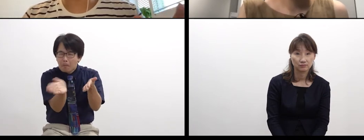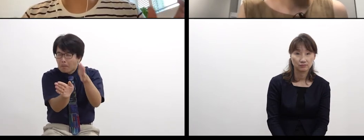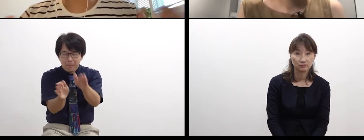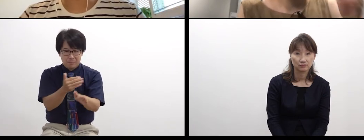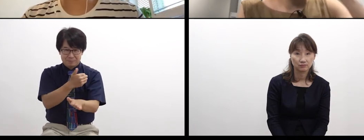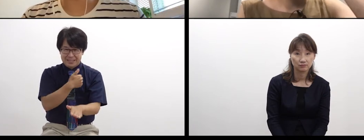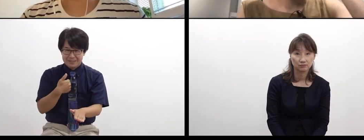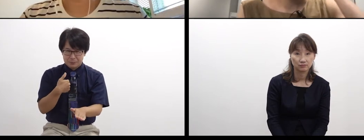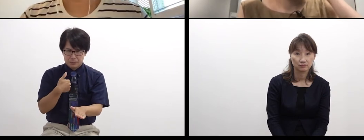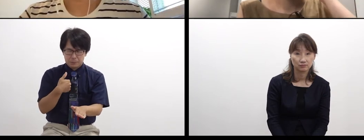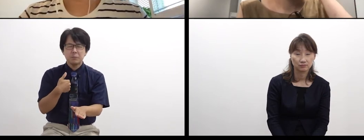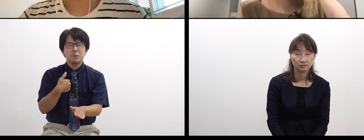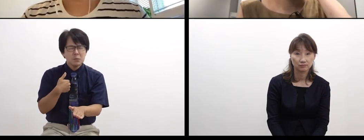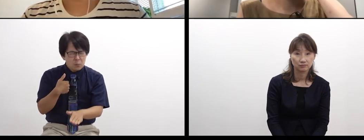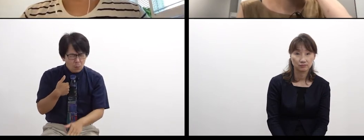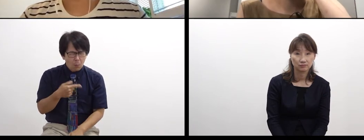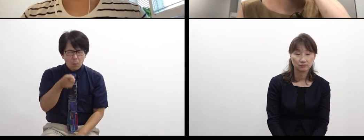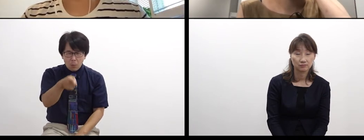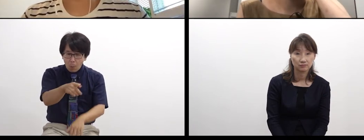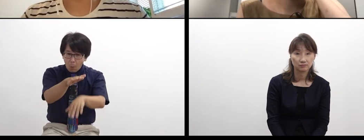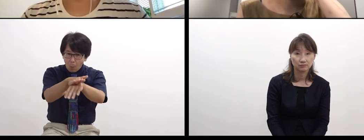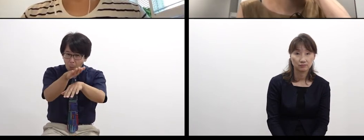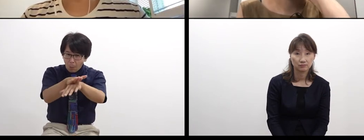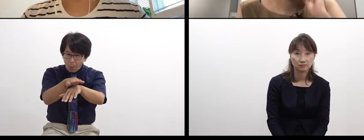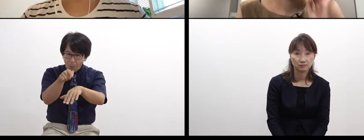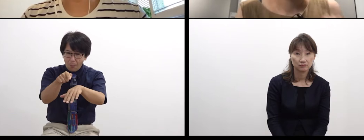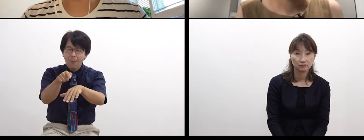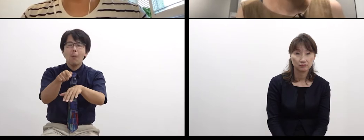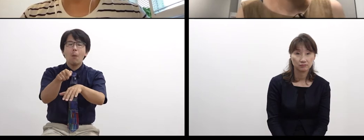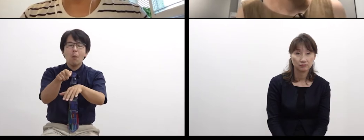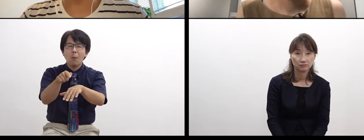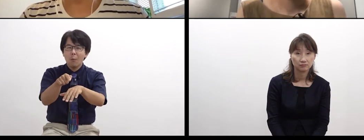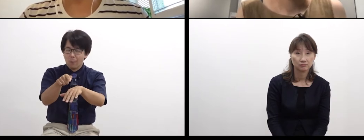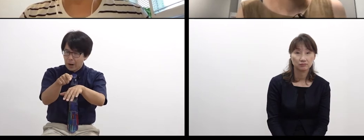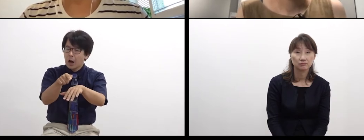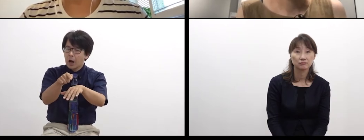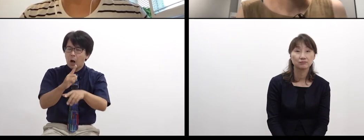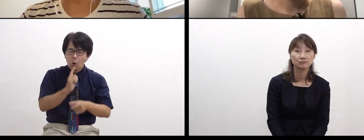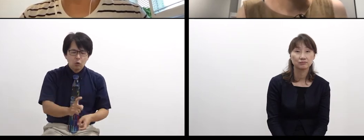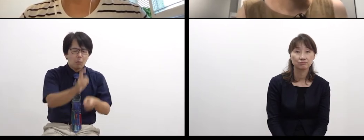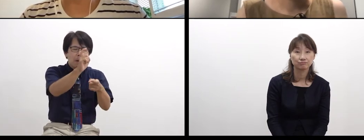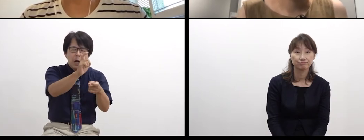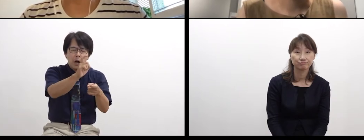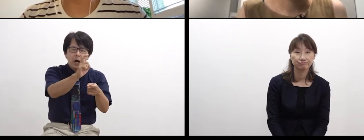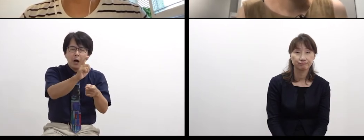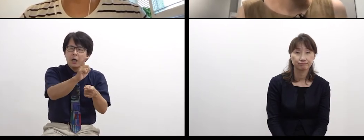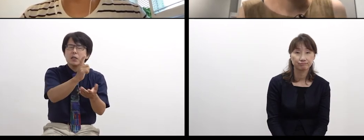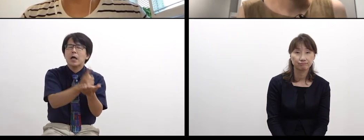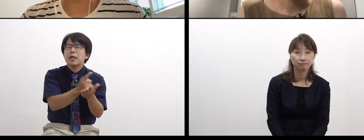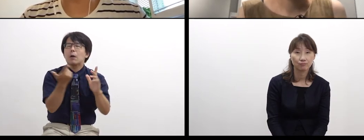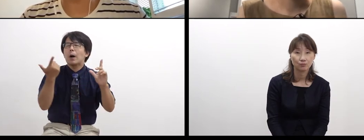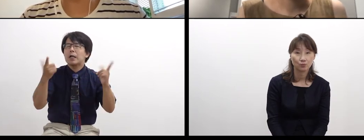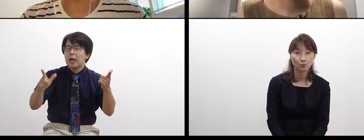I felt that it’s a rich or abundant experience.